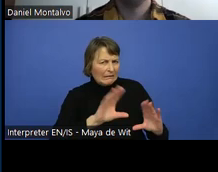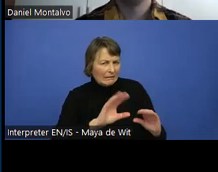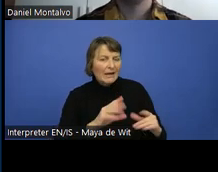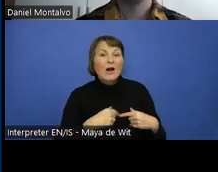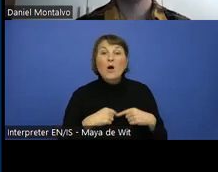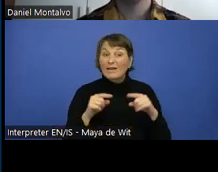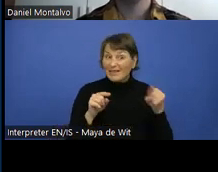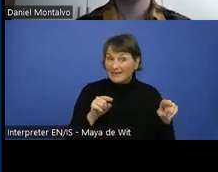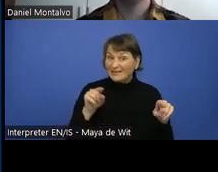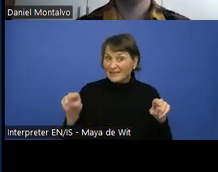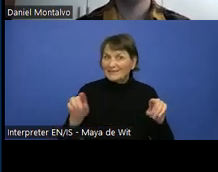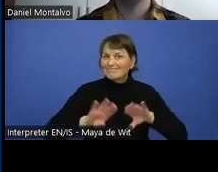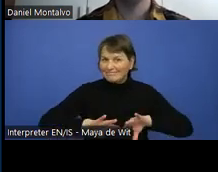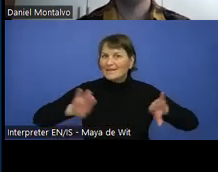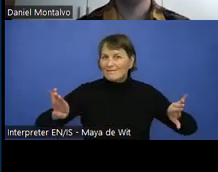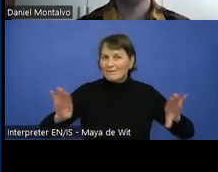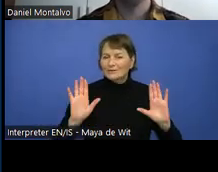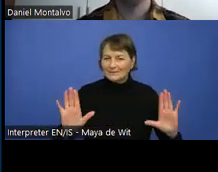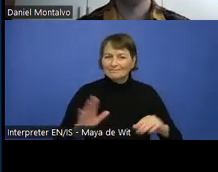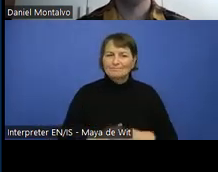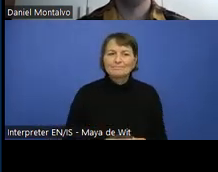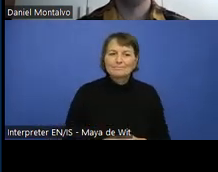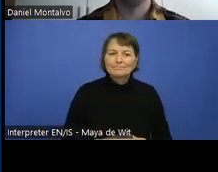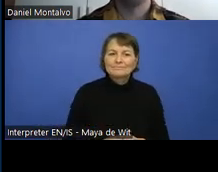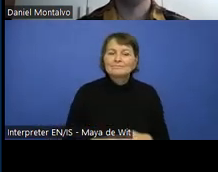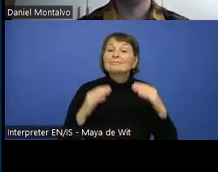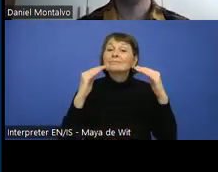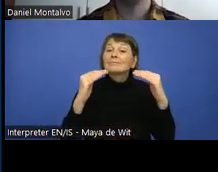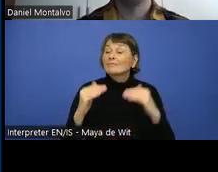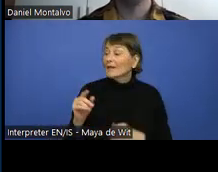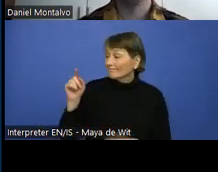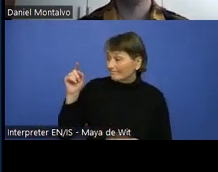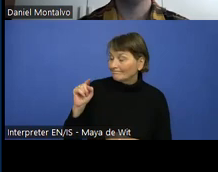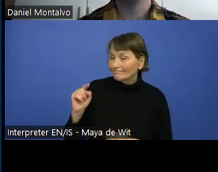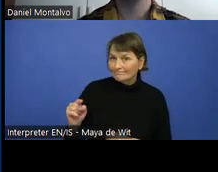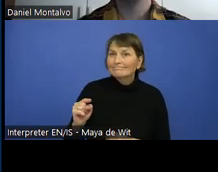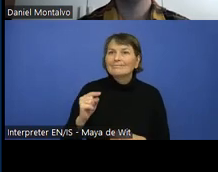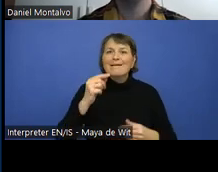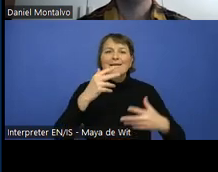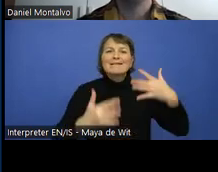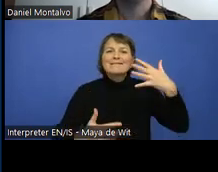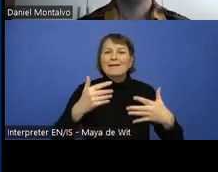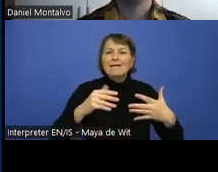The data tables focuses more on header versus cell relationship.